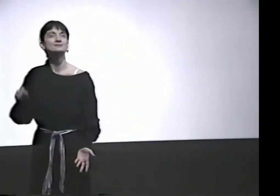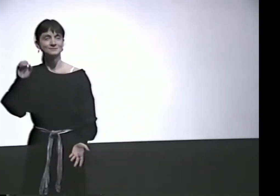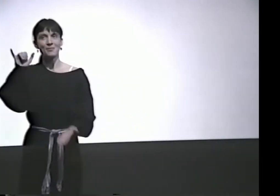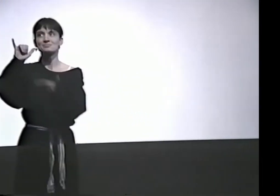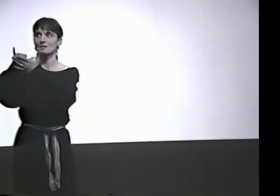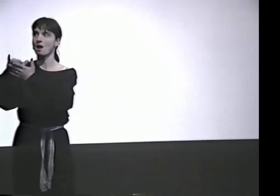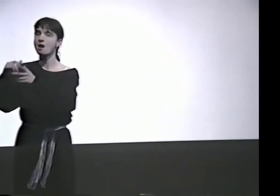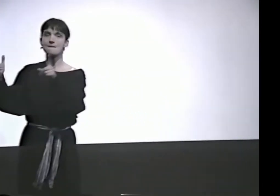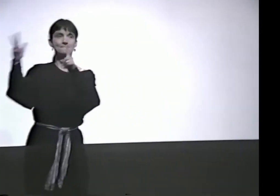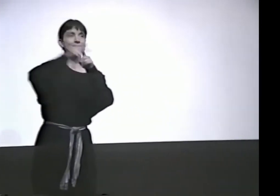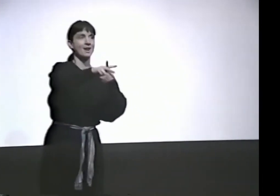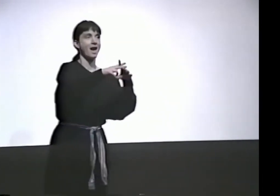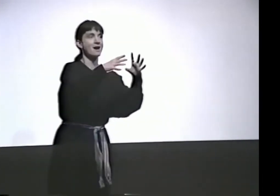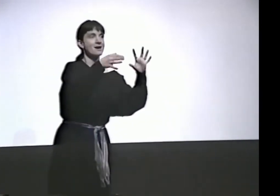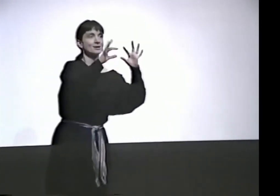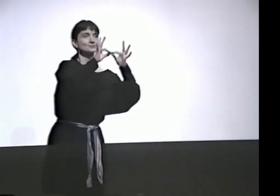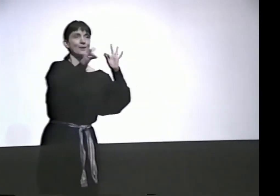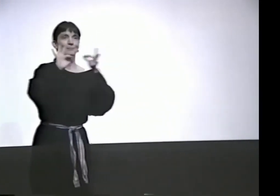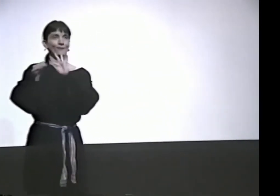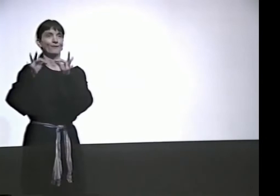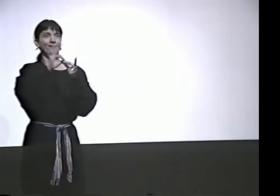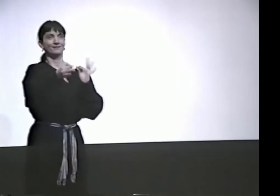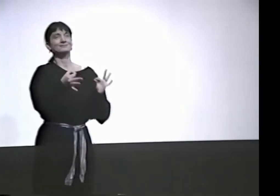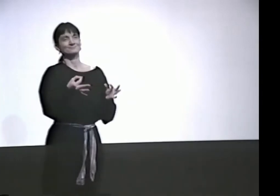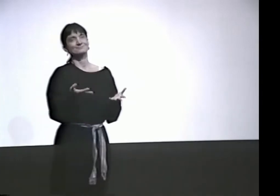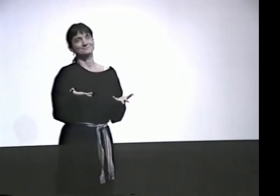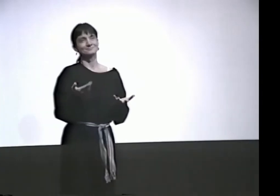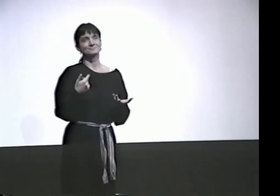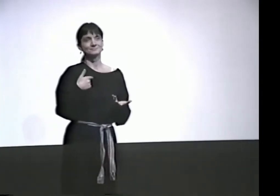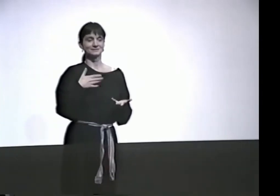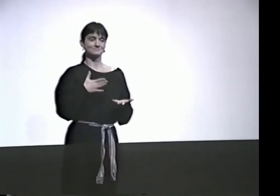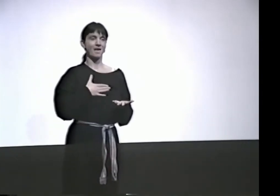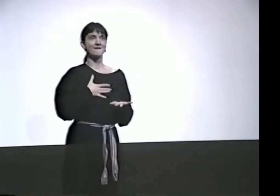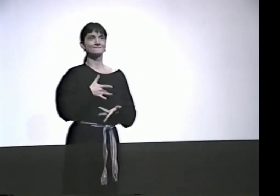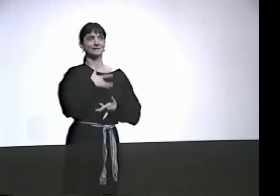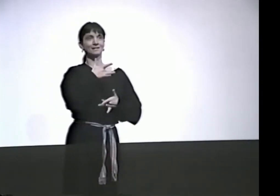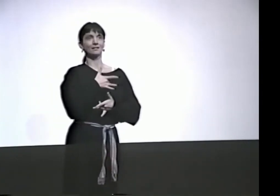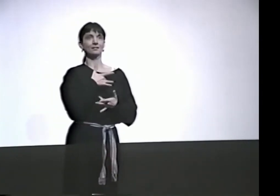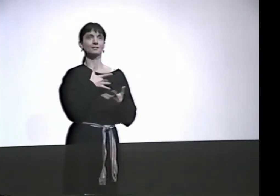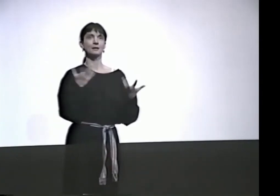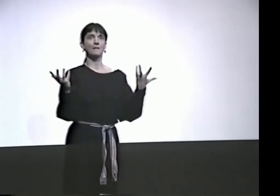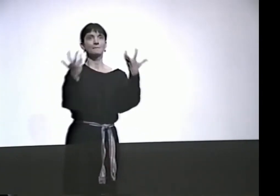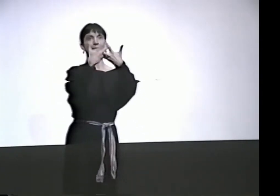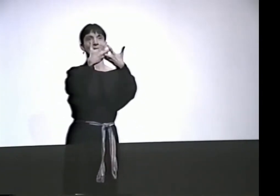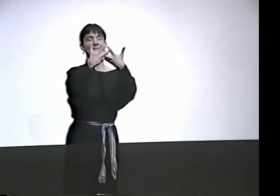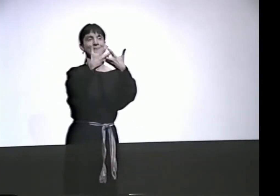IT'S TOO MUCH, AND SO I APPLIED THAT AND CAME UP WITH MY INTERPRETATION OF IT,